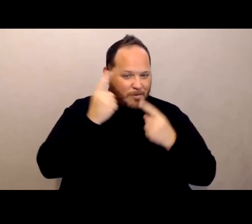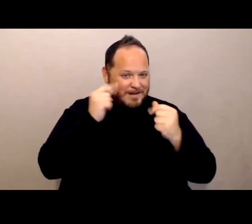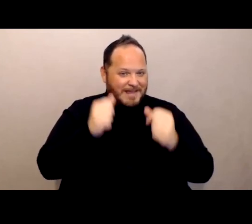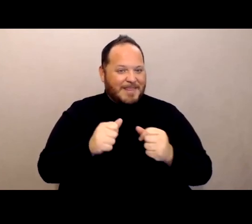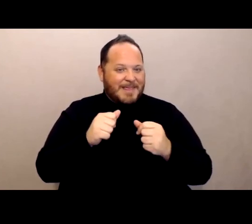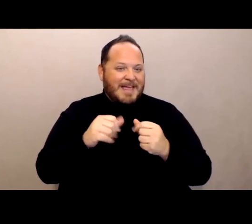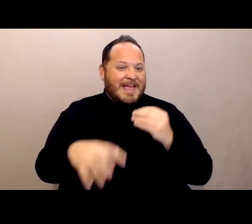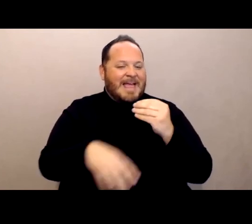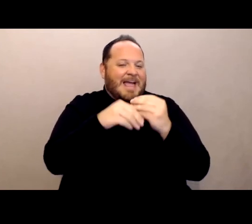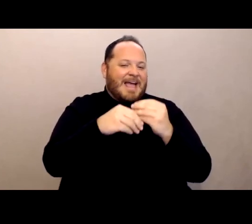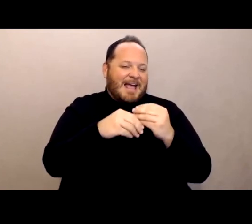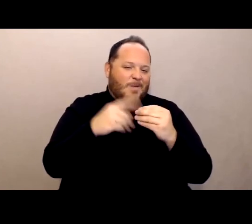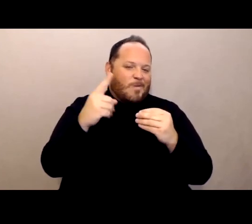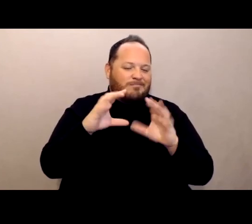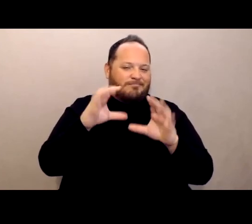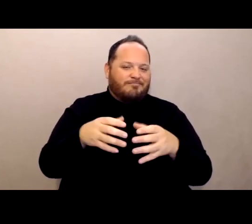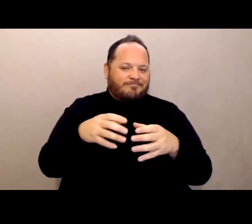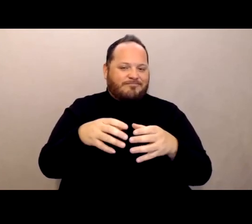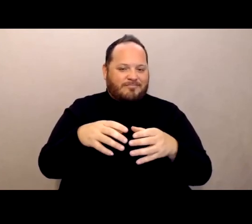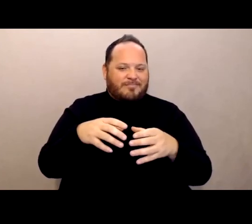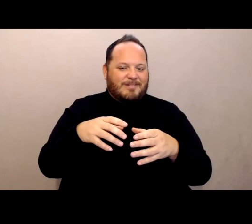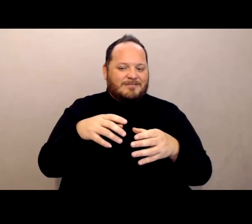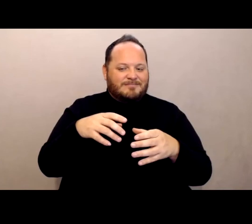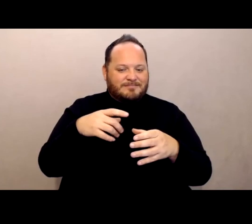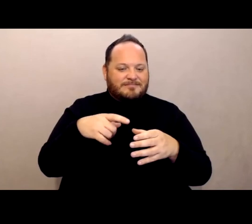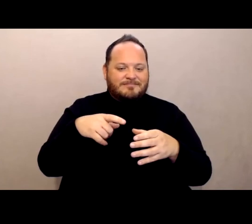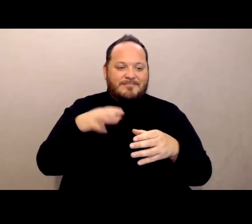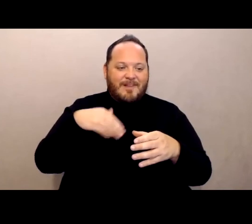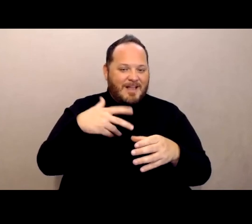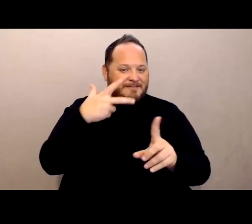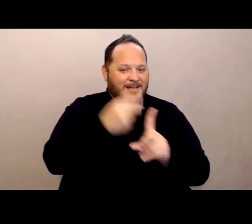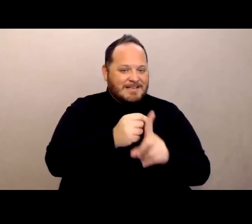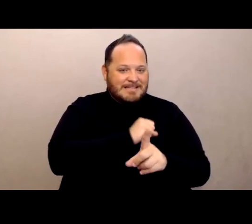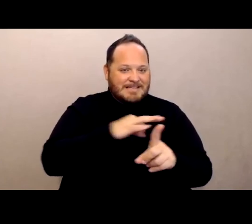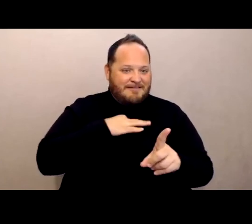unvaccinated staff members? And honestly, I'm not even sure they can ask